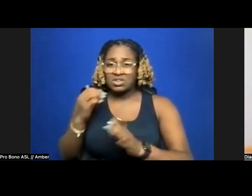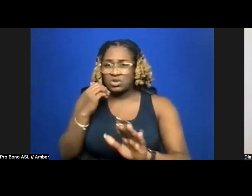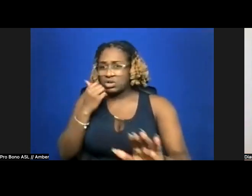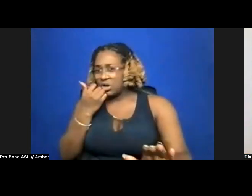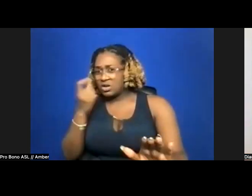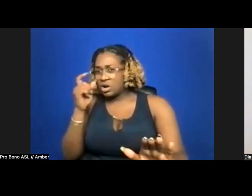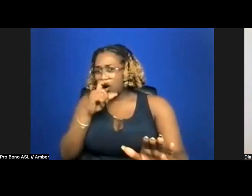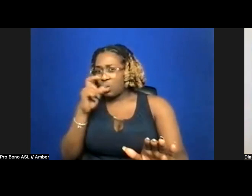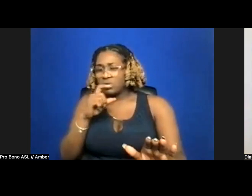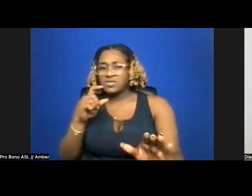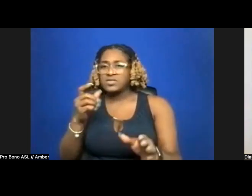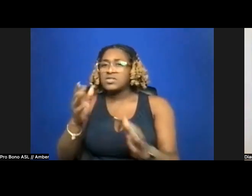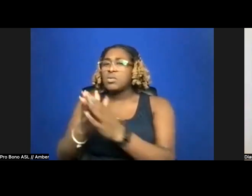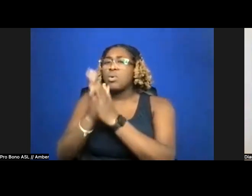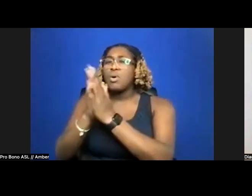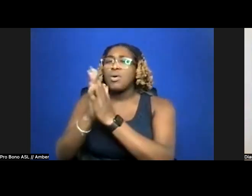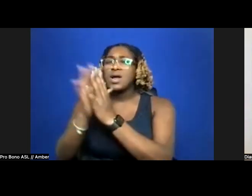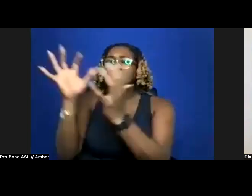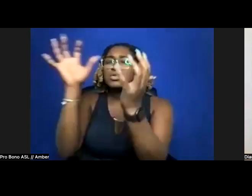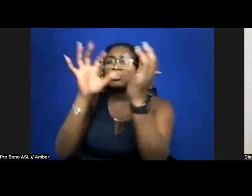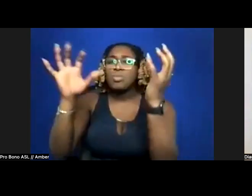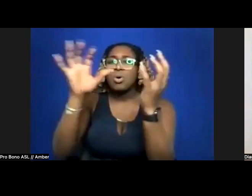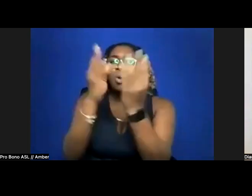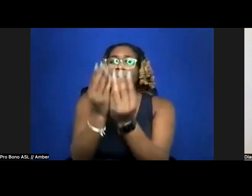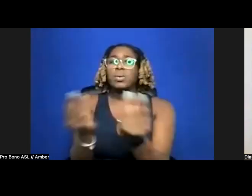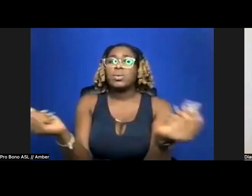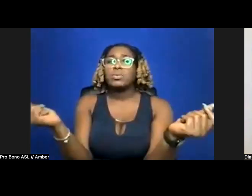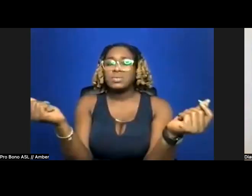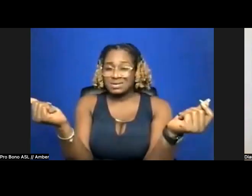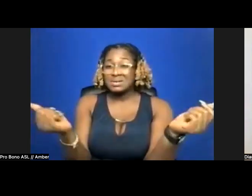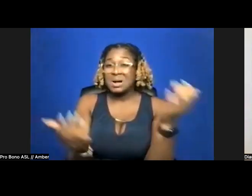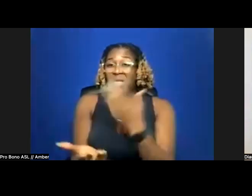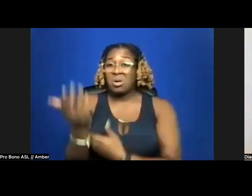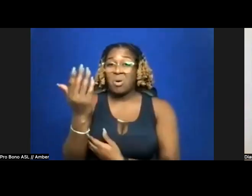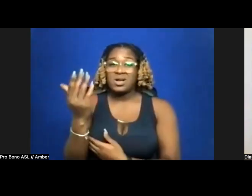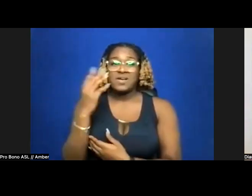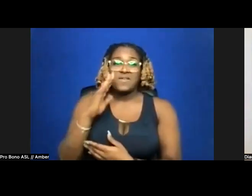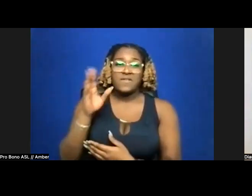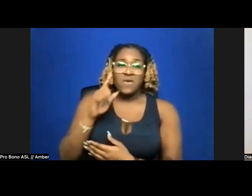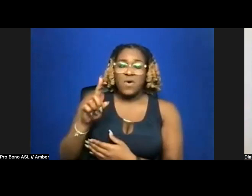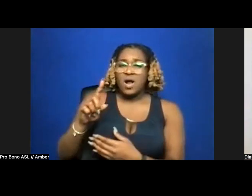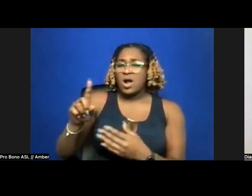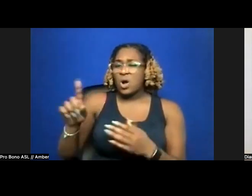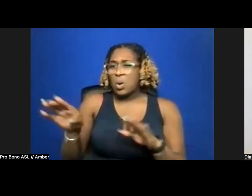smoke would ghost by morning (to tithe obedience) to tuck my singed finger